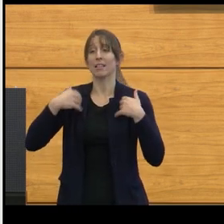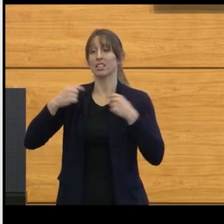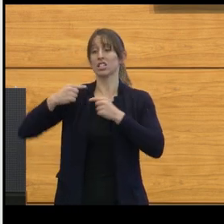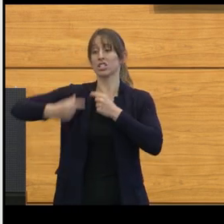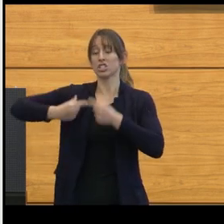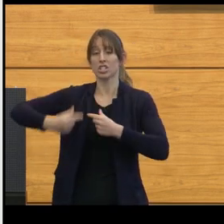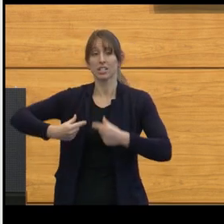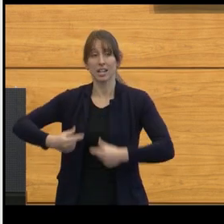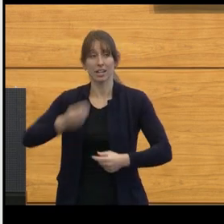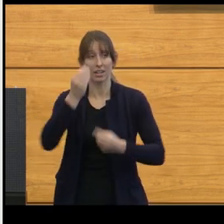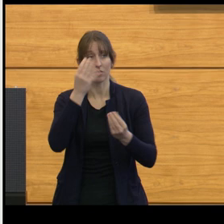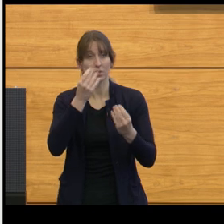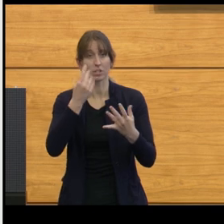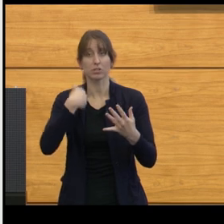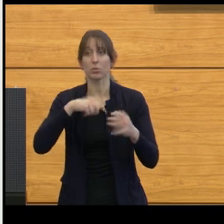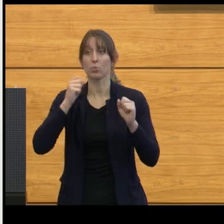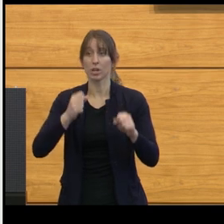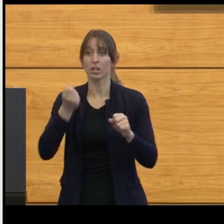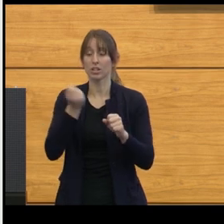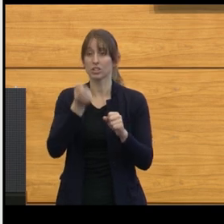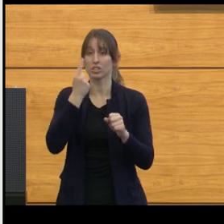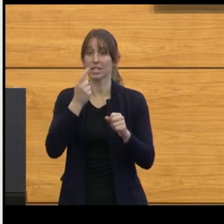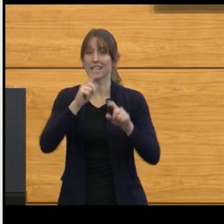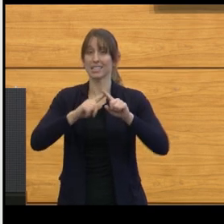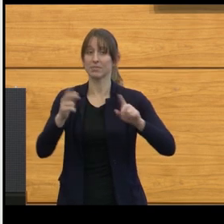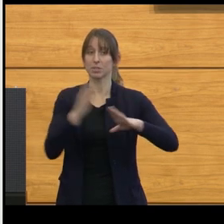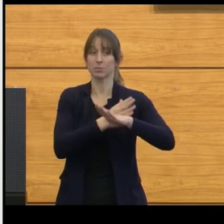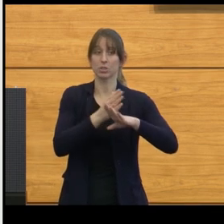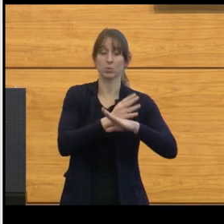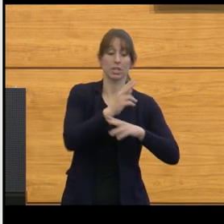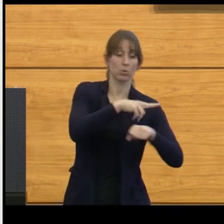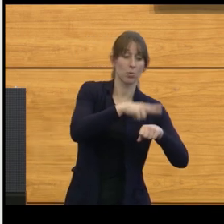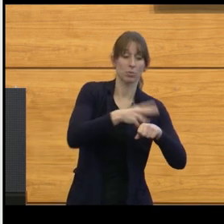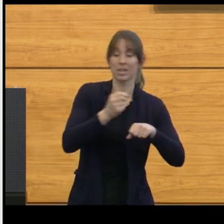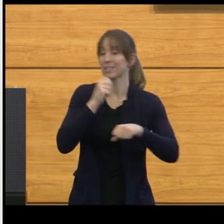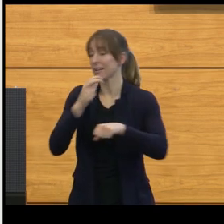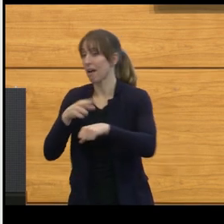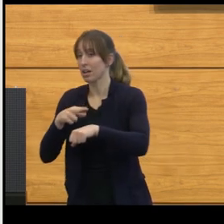between normal and abnormal tissue, as to what we could accomplish with resection.